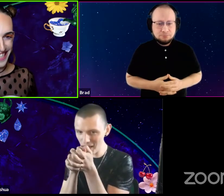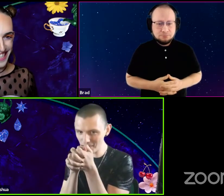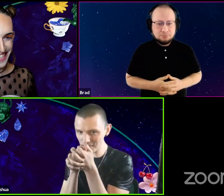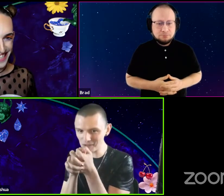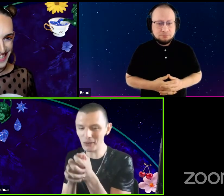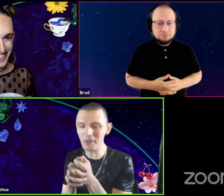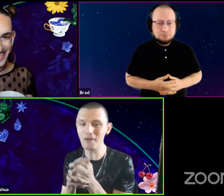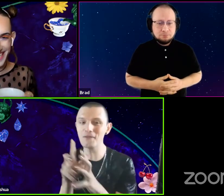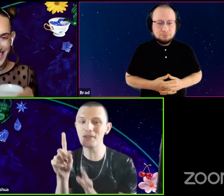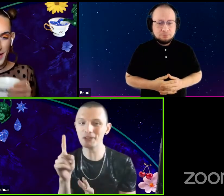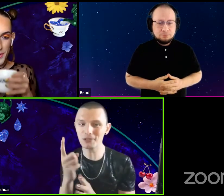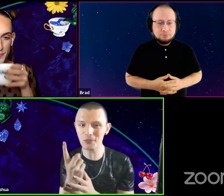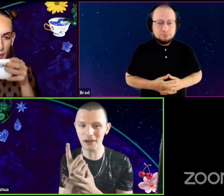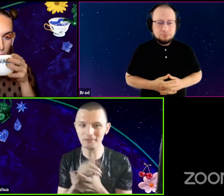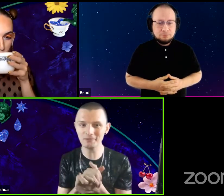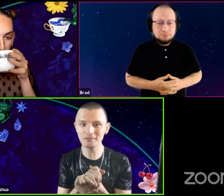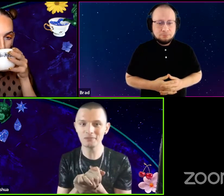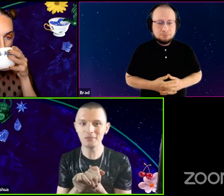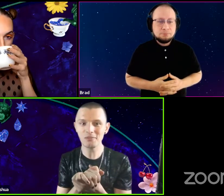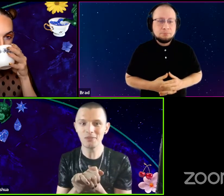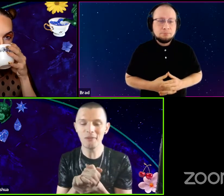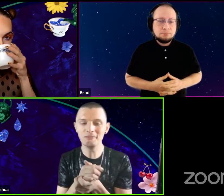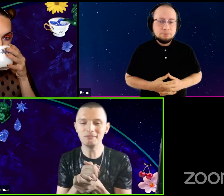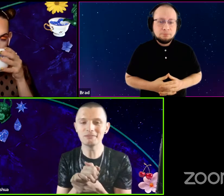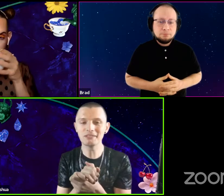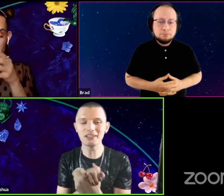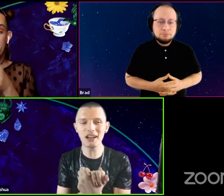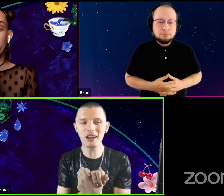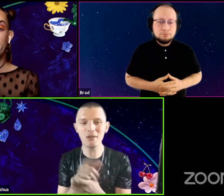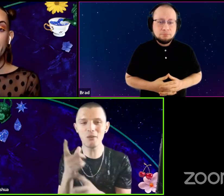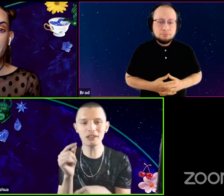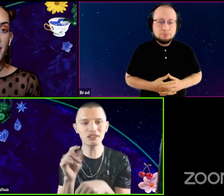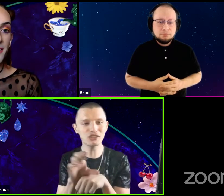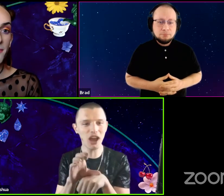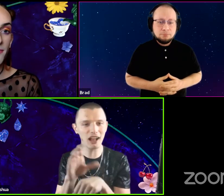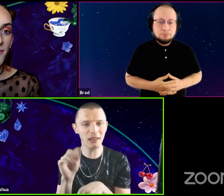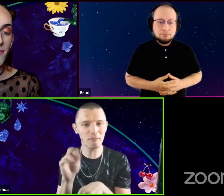So my first one is what are the chocolate bars pronouns?